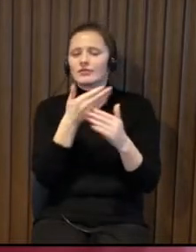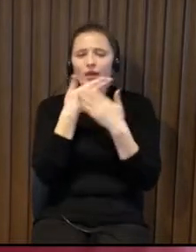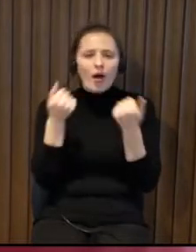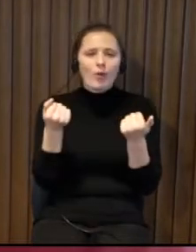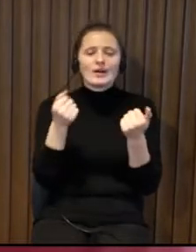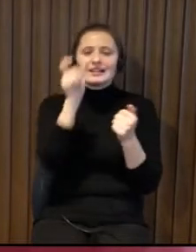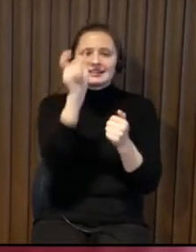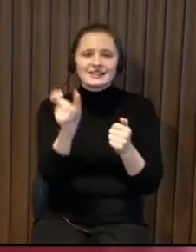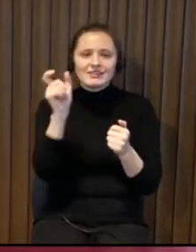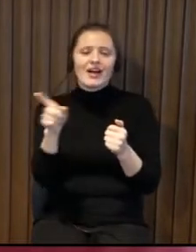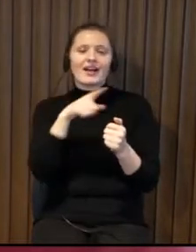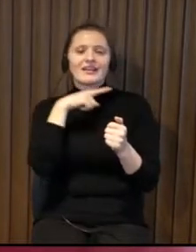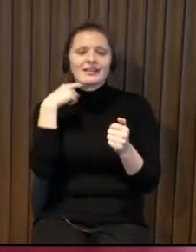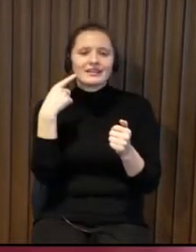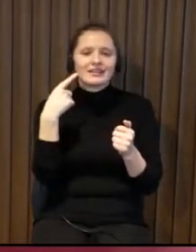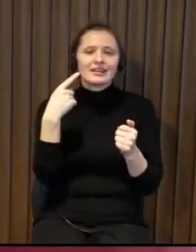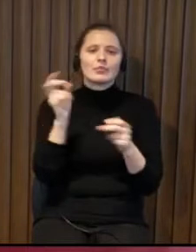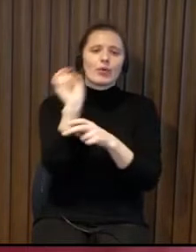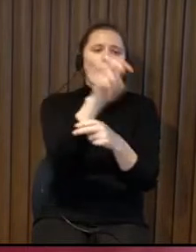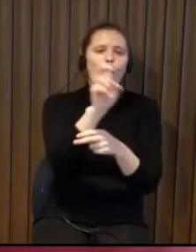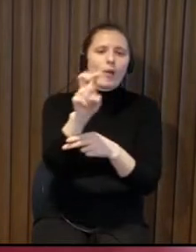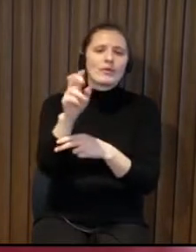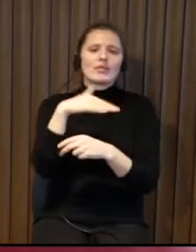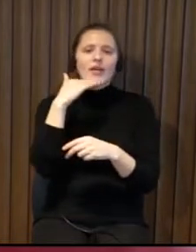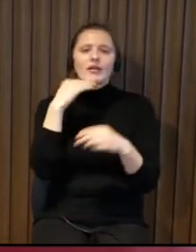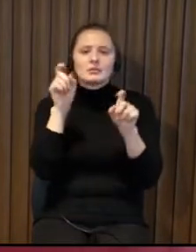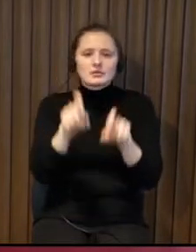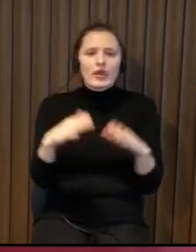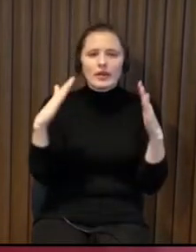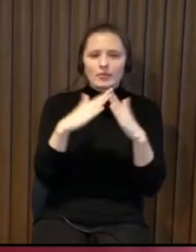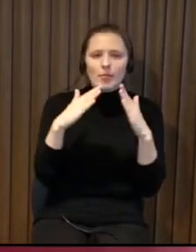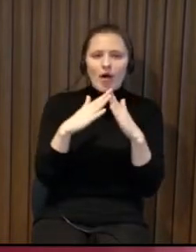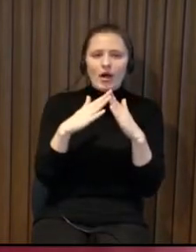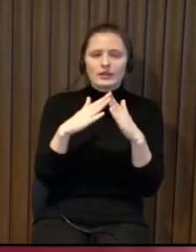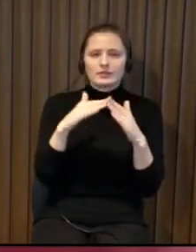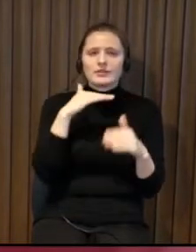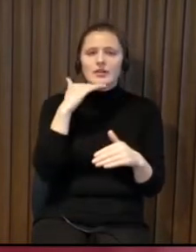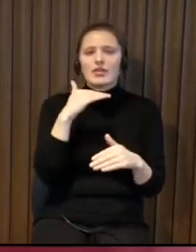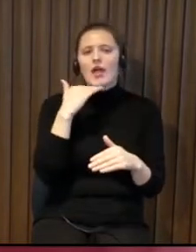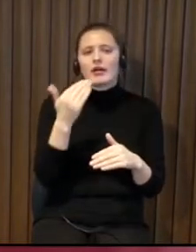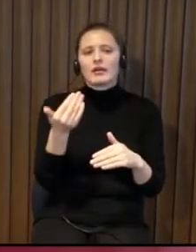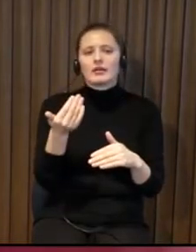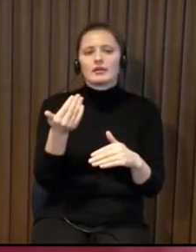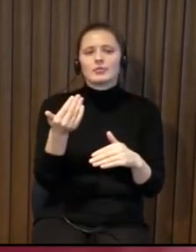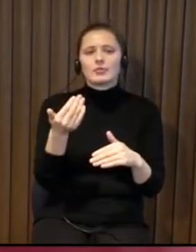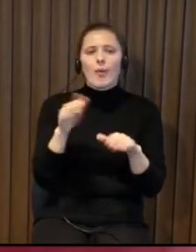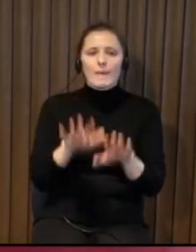if you have a little baby you stay at home this has changed and people are not any more